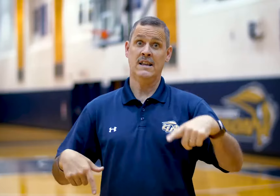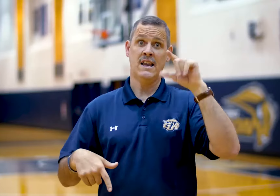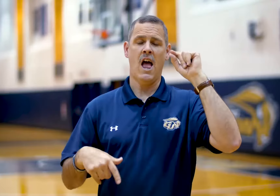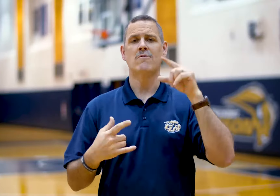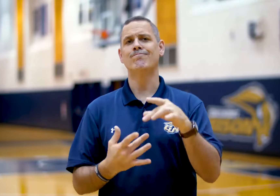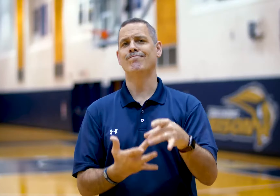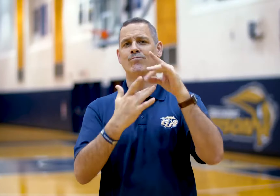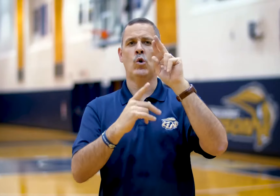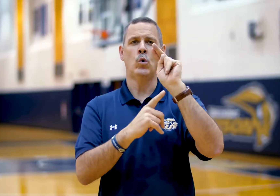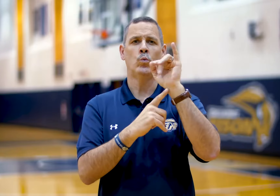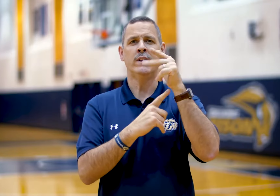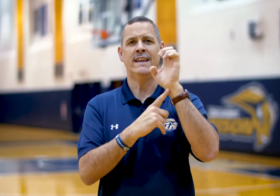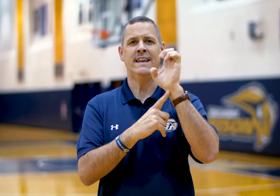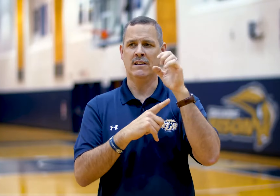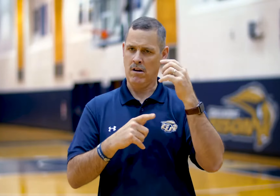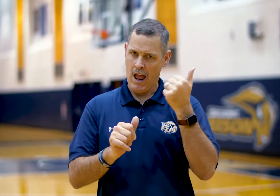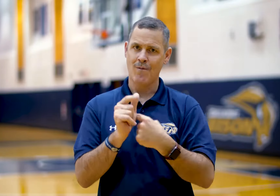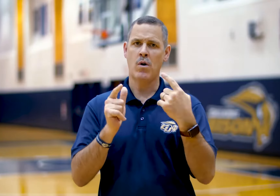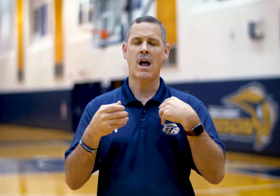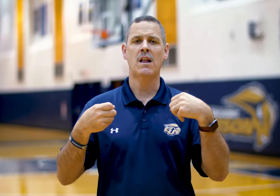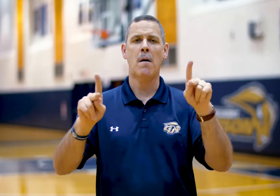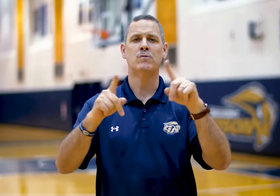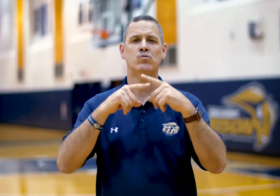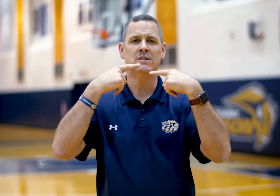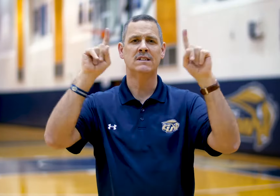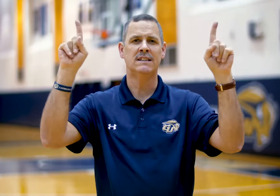Gallaudet is very unique. Here, everyone has the opportunity to succeed.